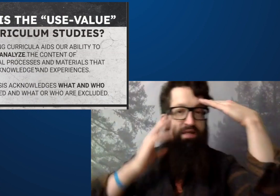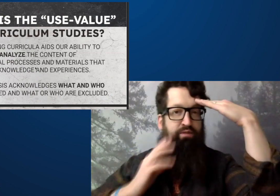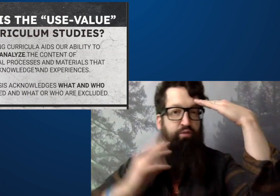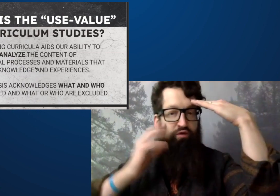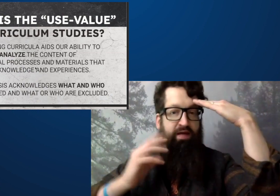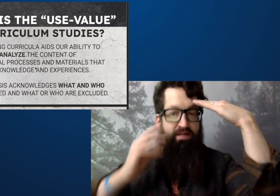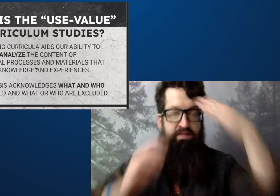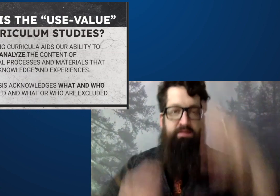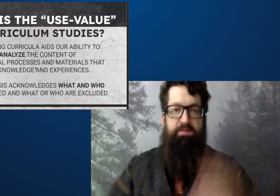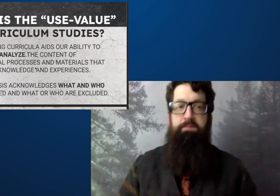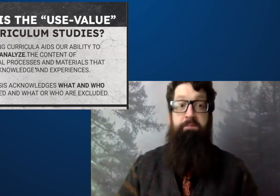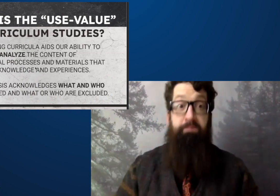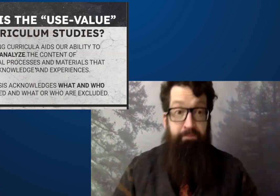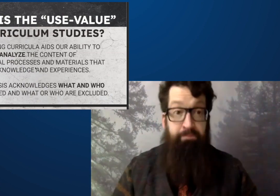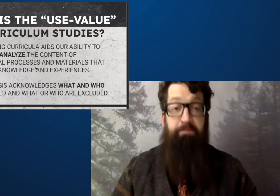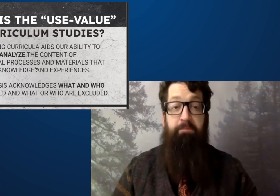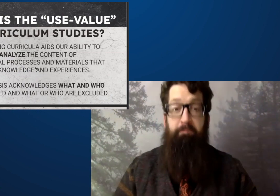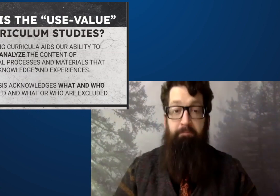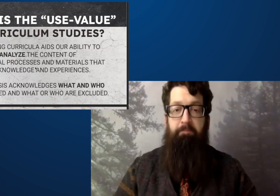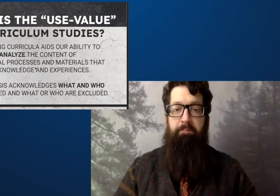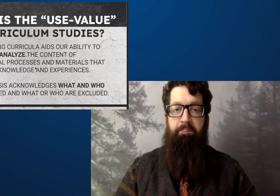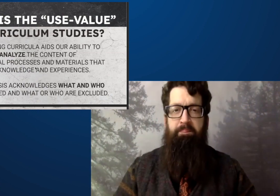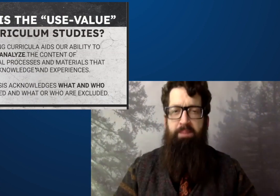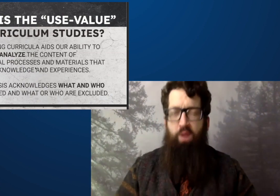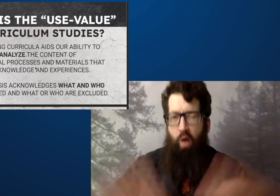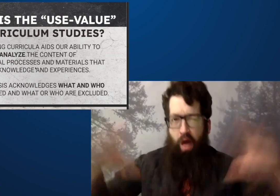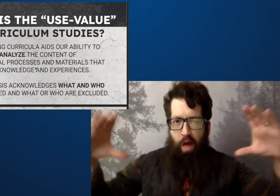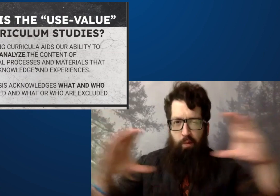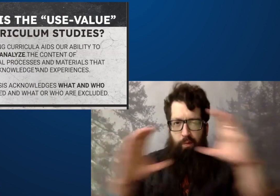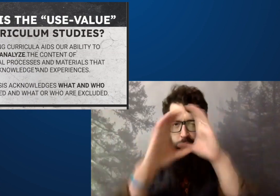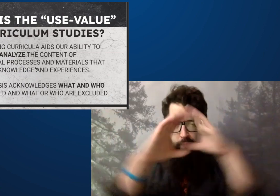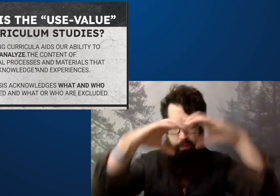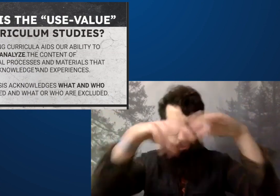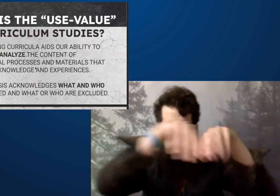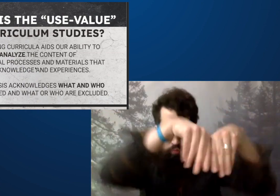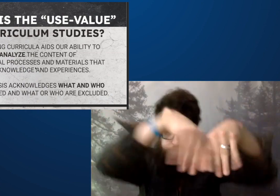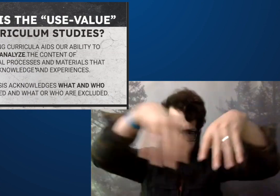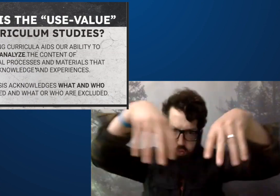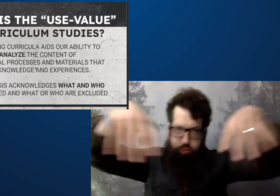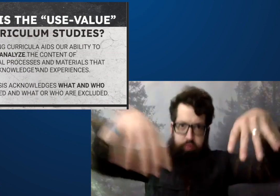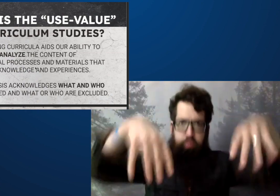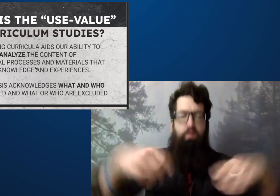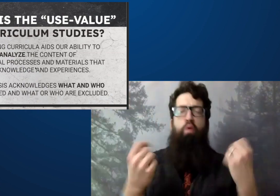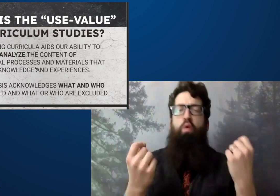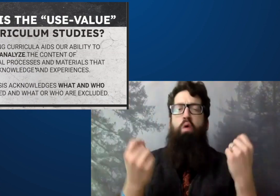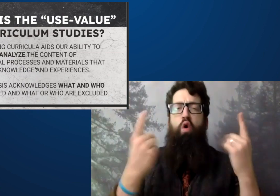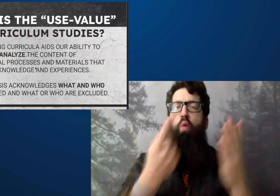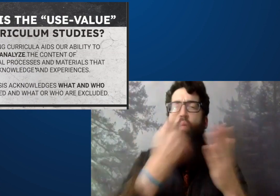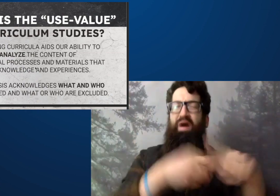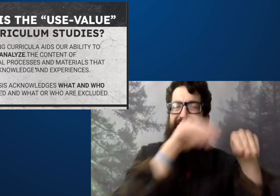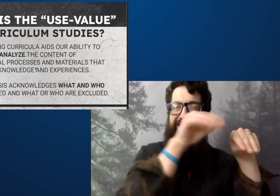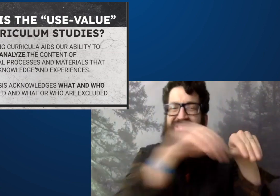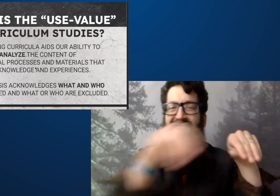coordinate together into knowledge, integrate knowledge and experience.